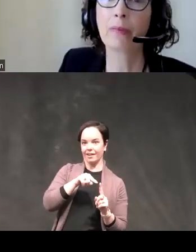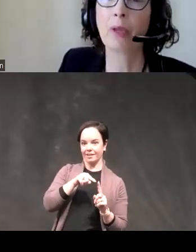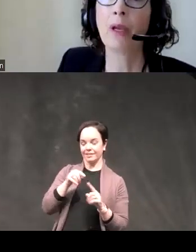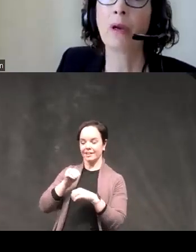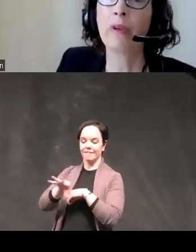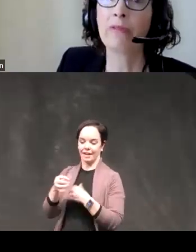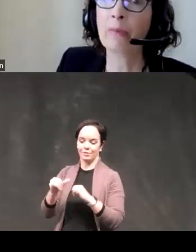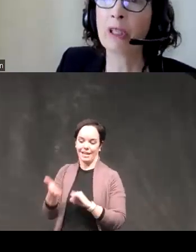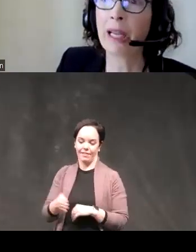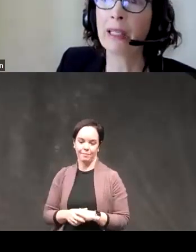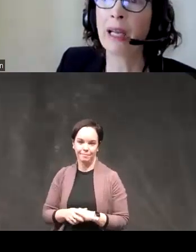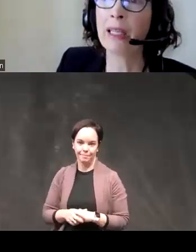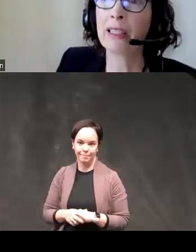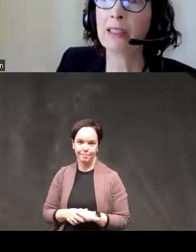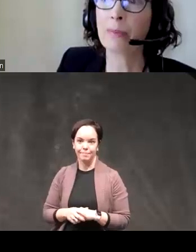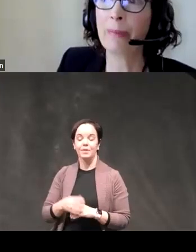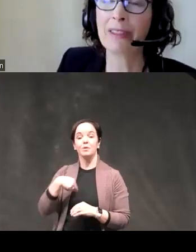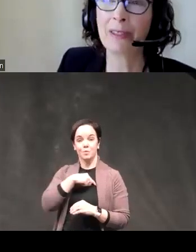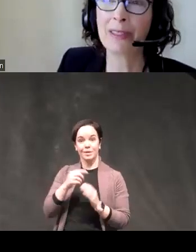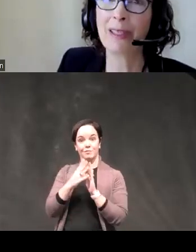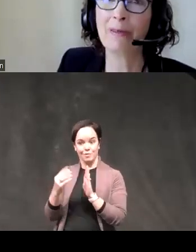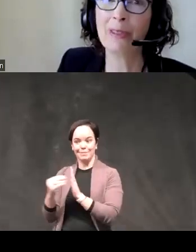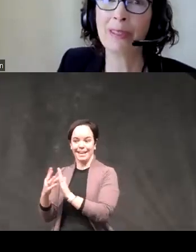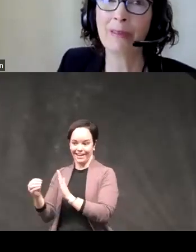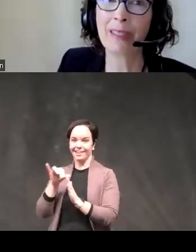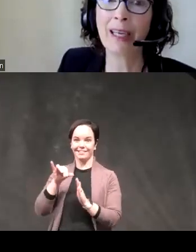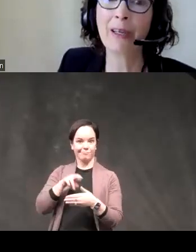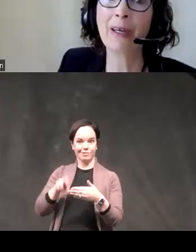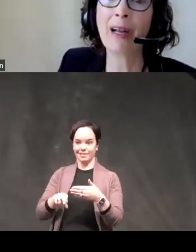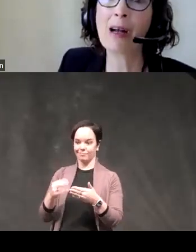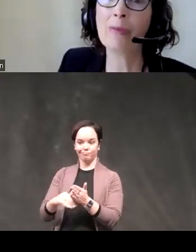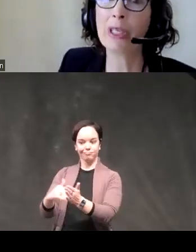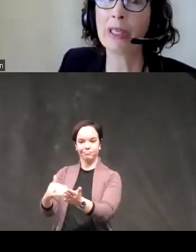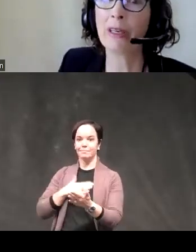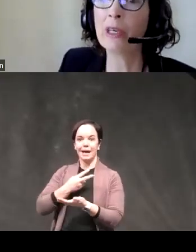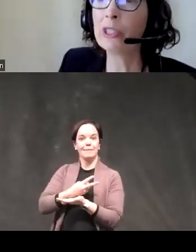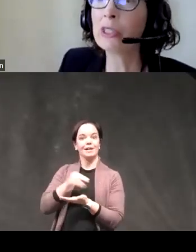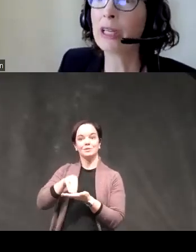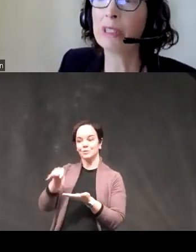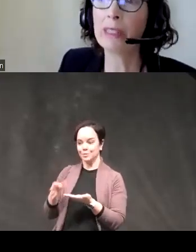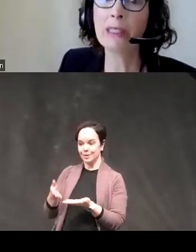we've replicated that this is my Master's student Decker she did a larger study with 60